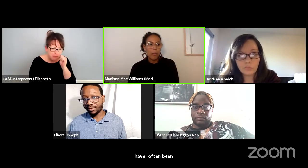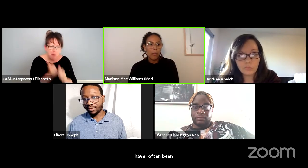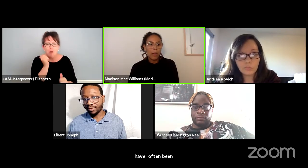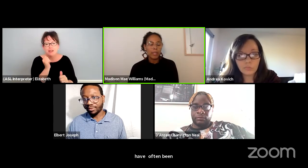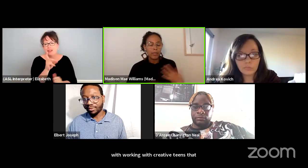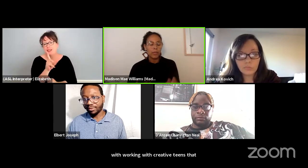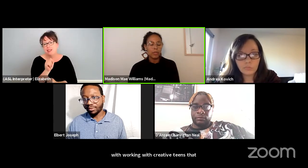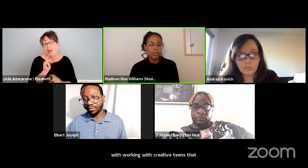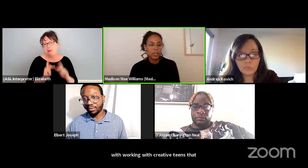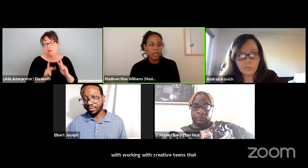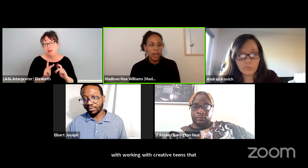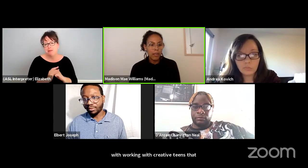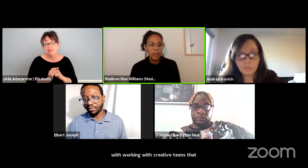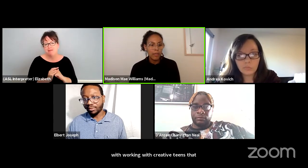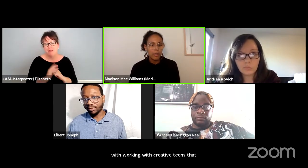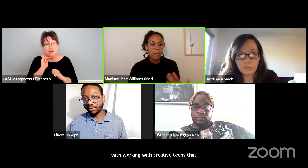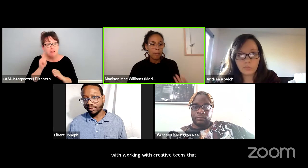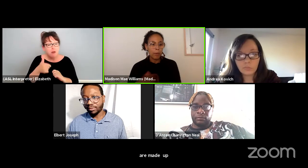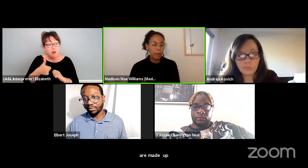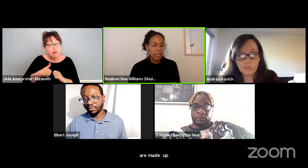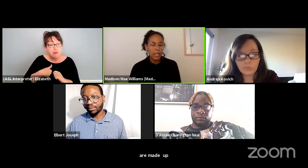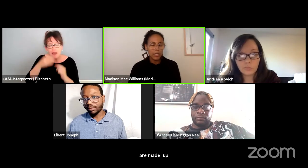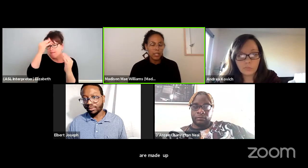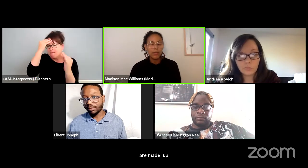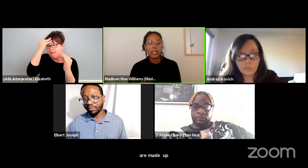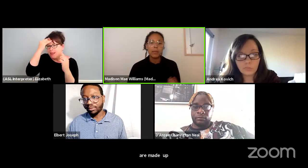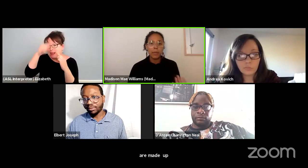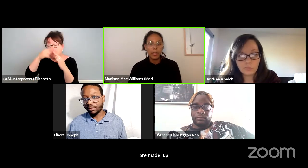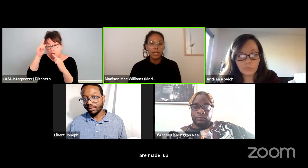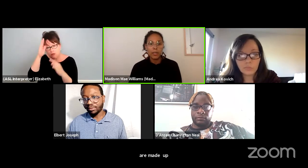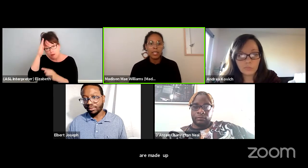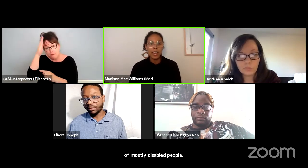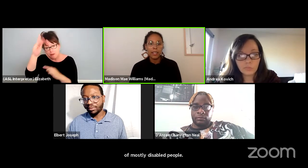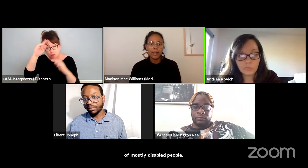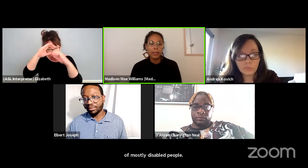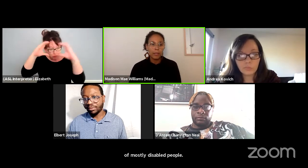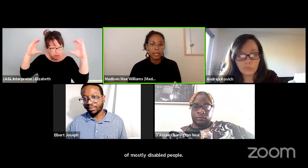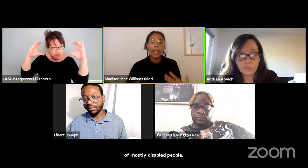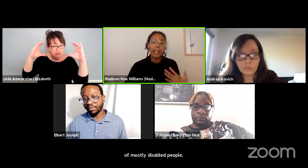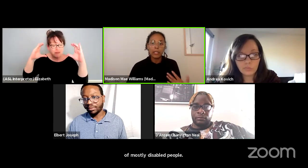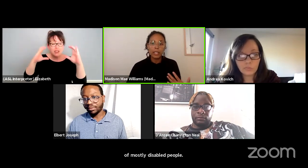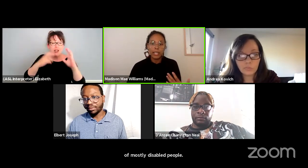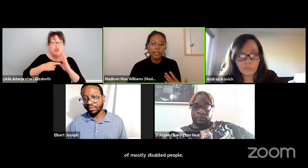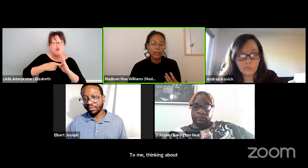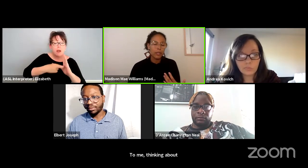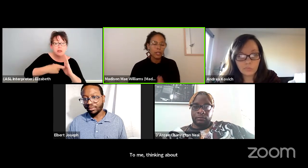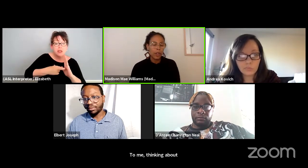what the future of representation of disability and storytelling can look like in the future